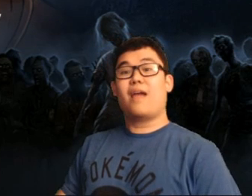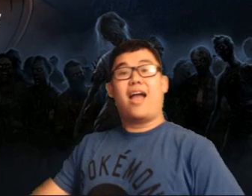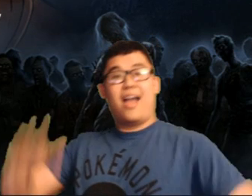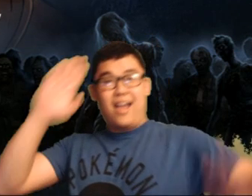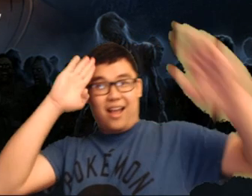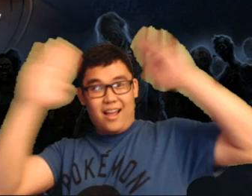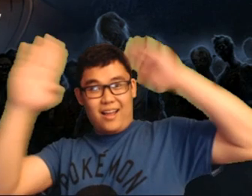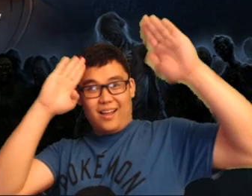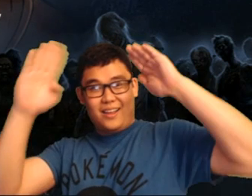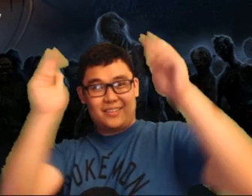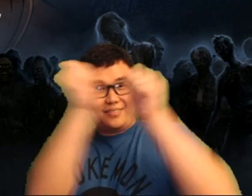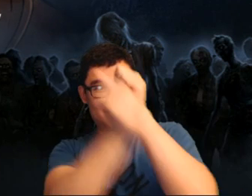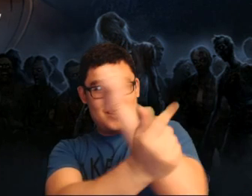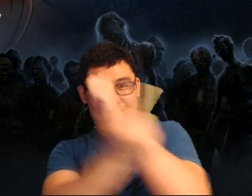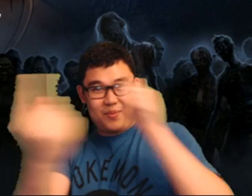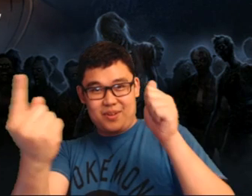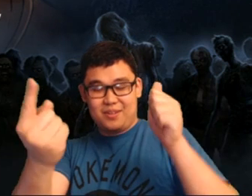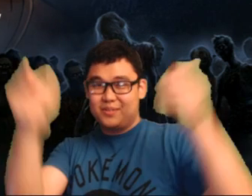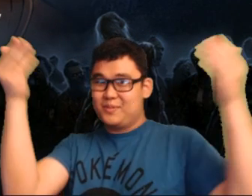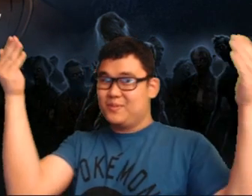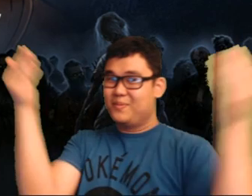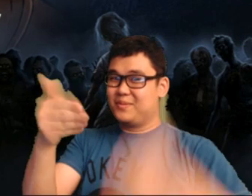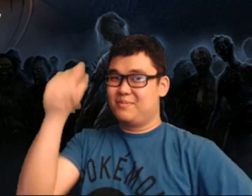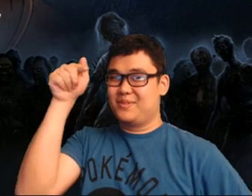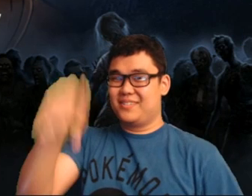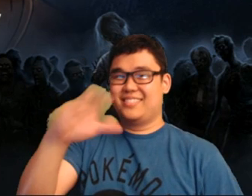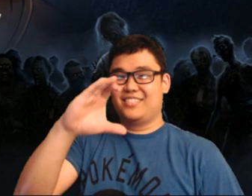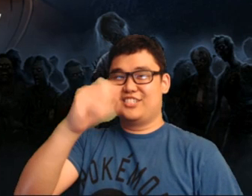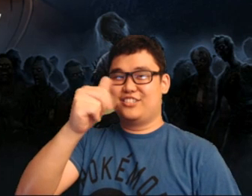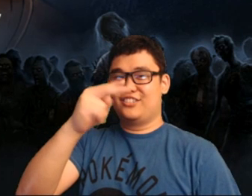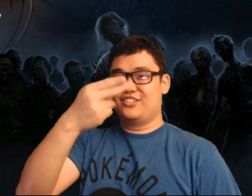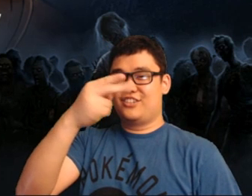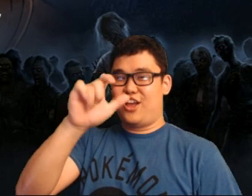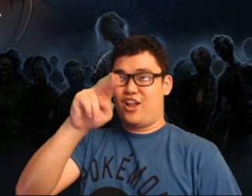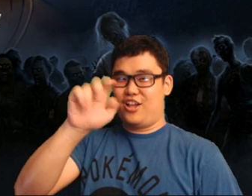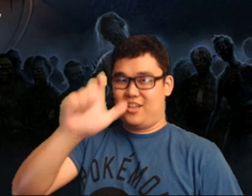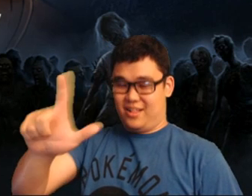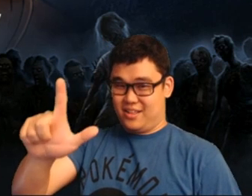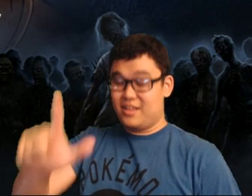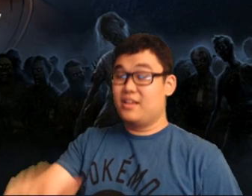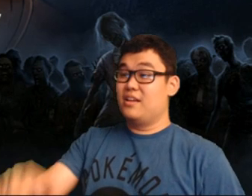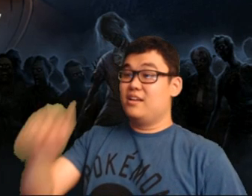Hey folks! Welcome to my channel.